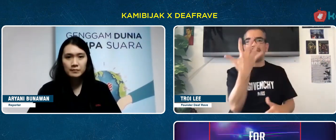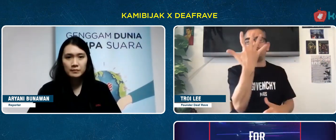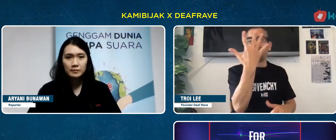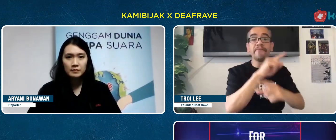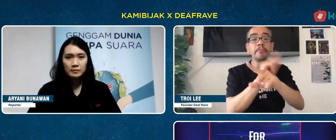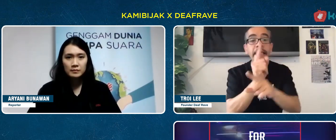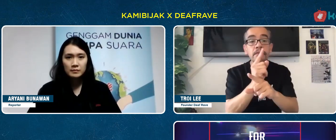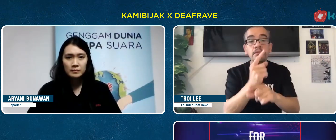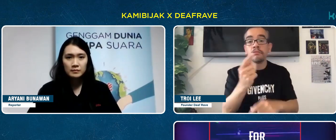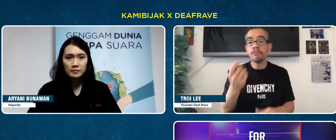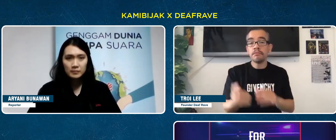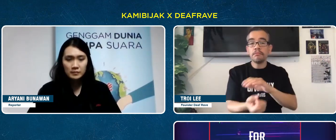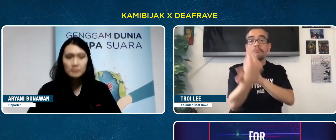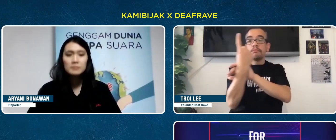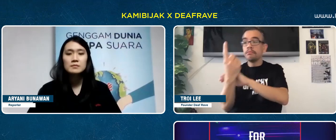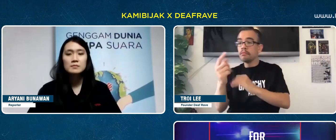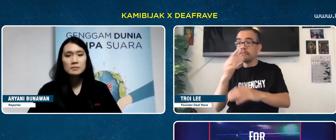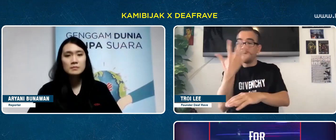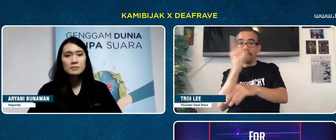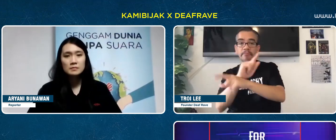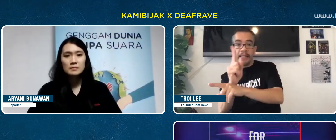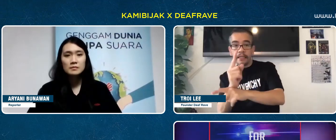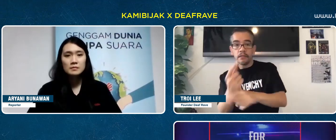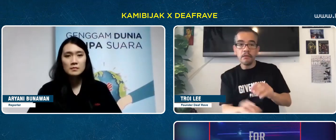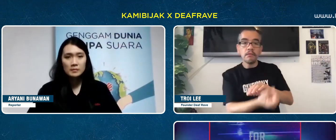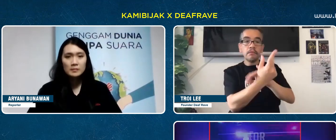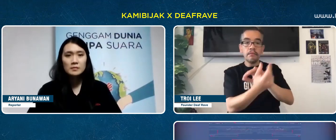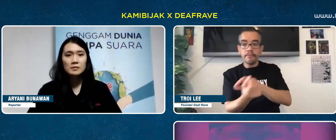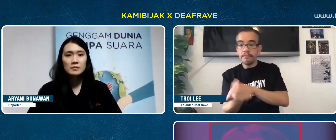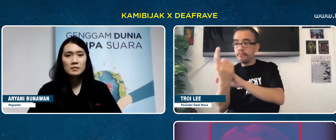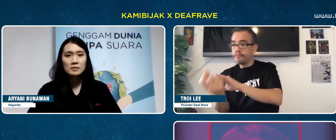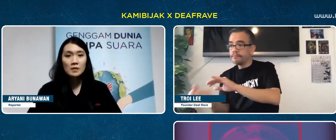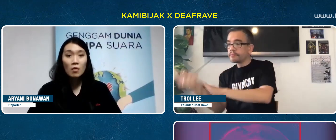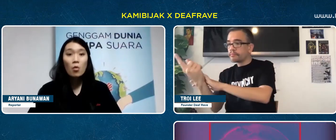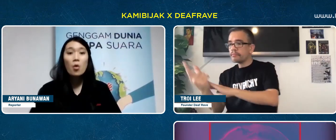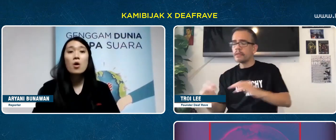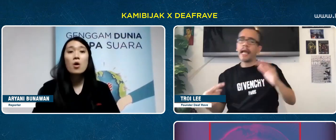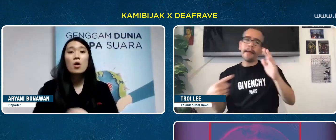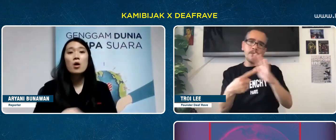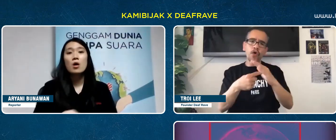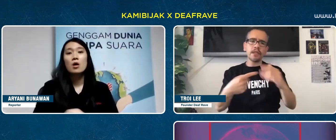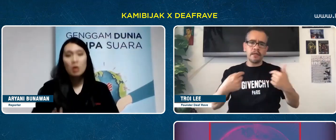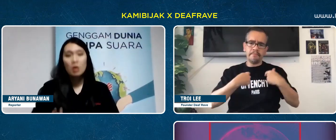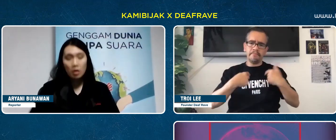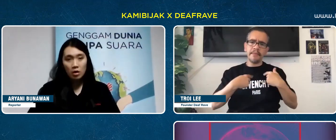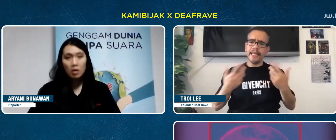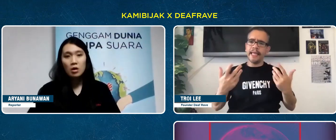with the show for 5 minutes in turns.